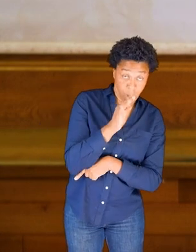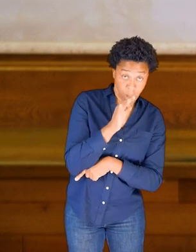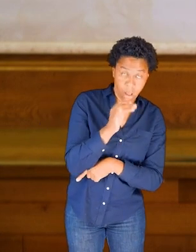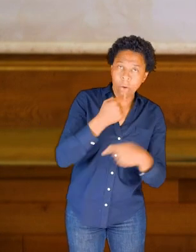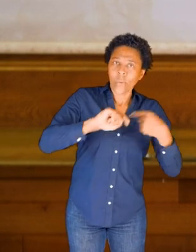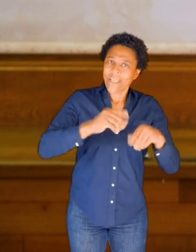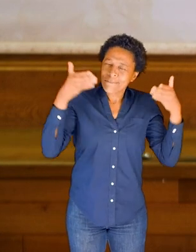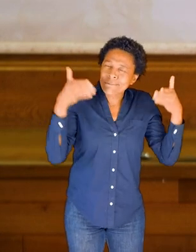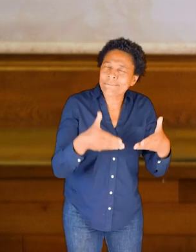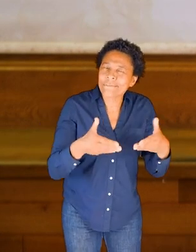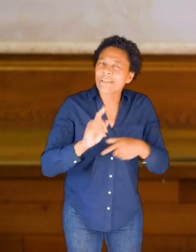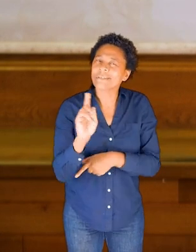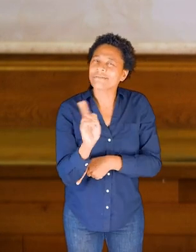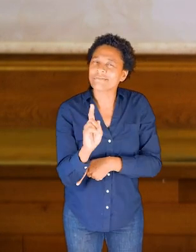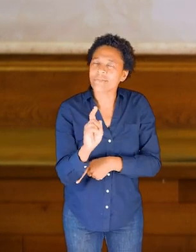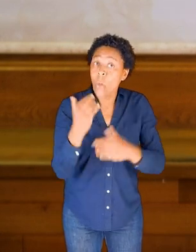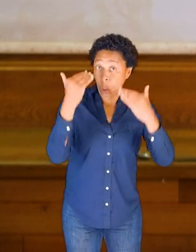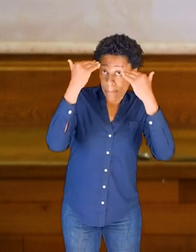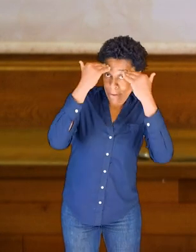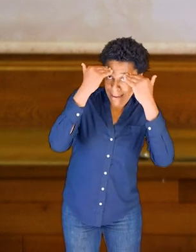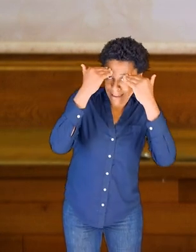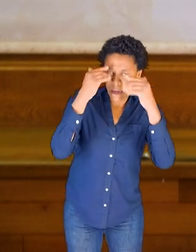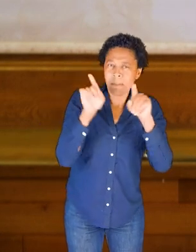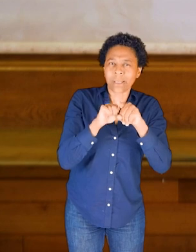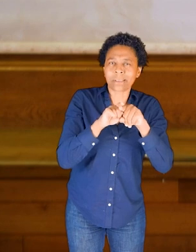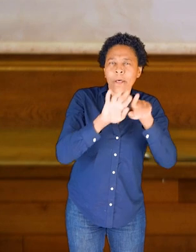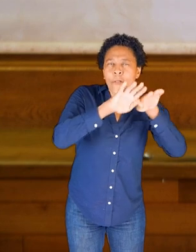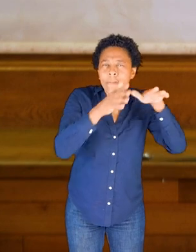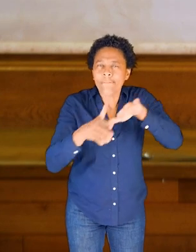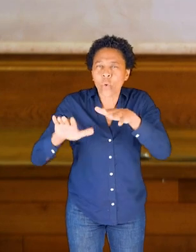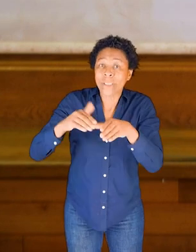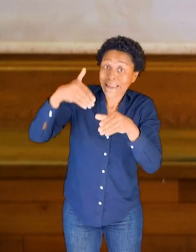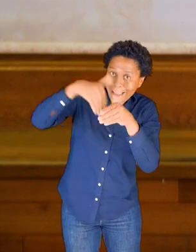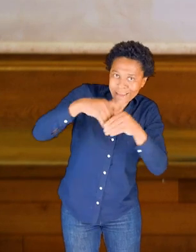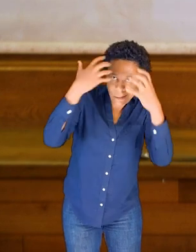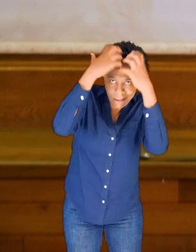some attention to the brain and the fluid in the brain and how that might move.